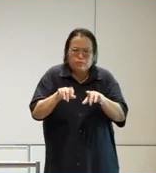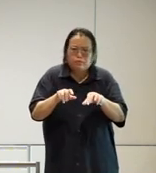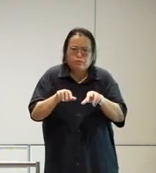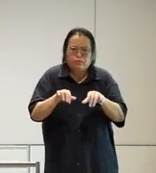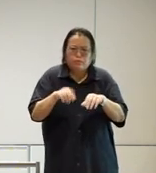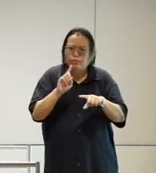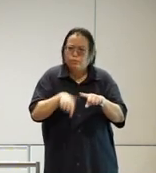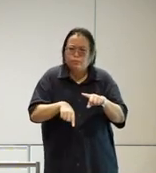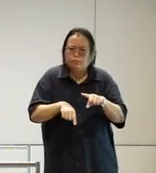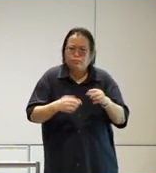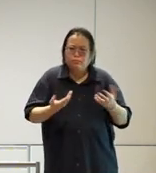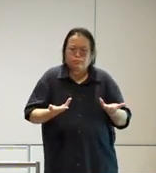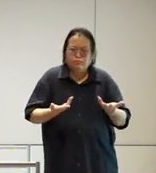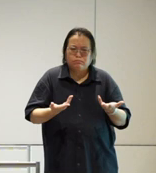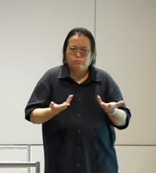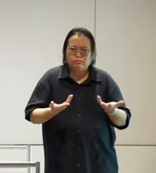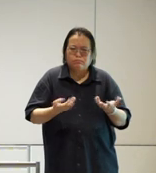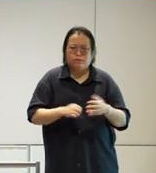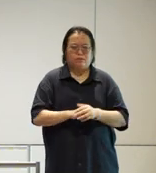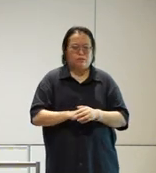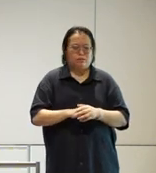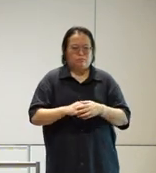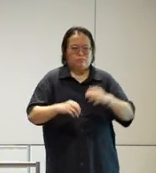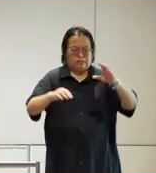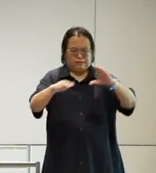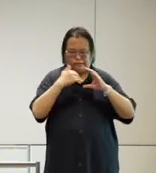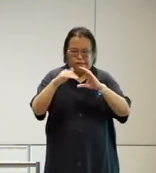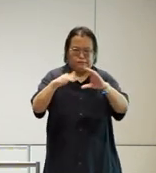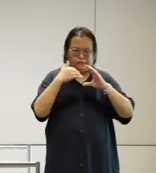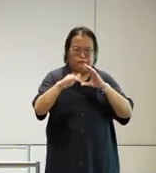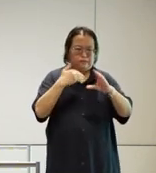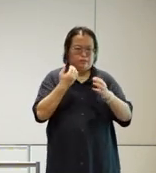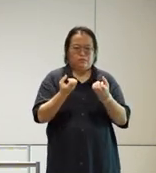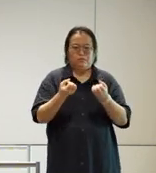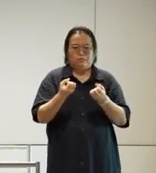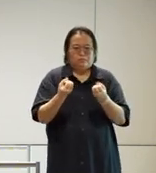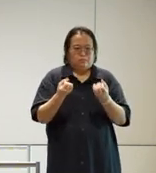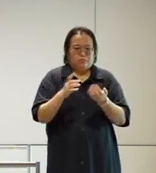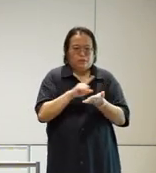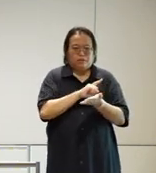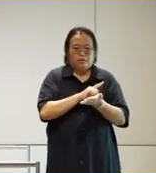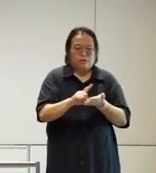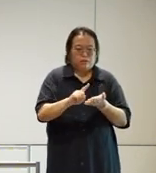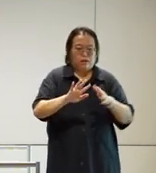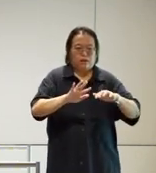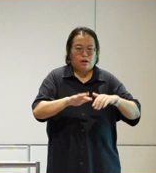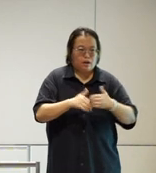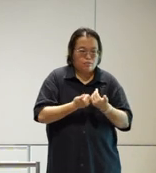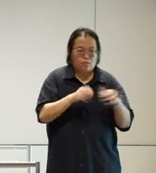what saved her with her emails and for many weeks was exactly this voice access being able to use